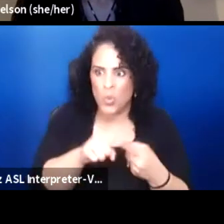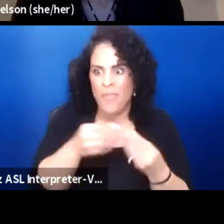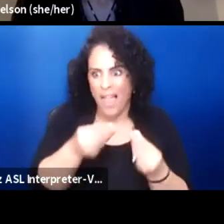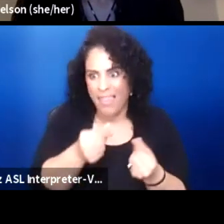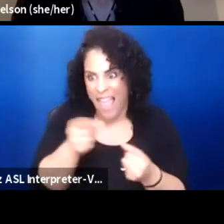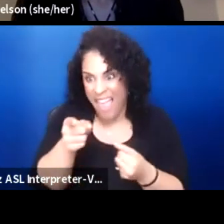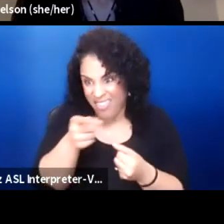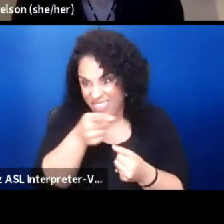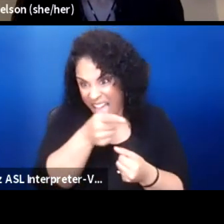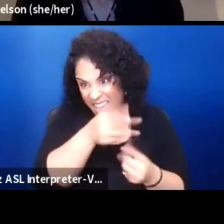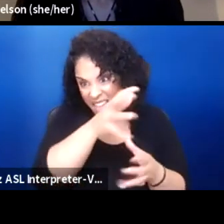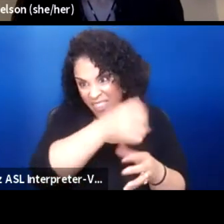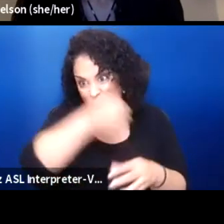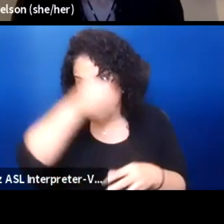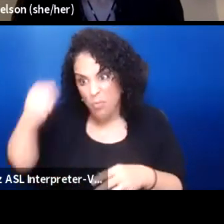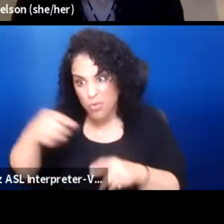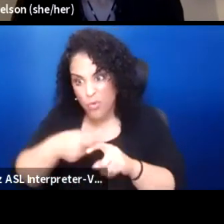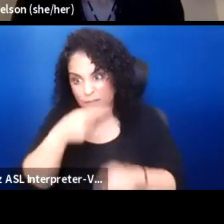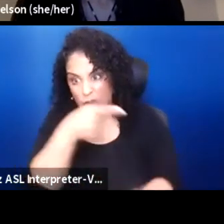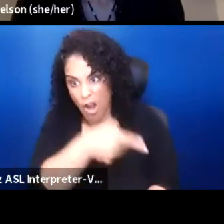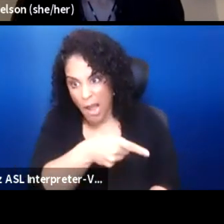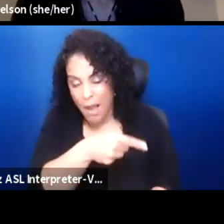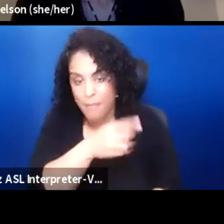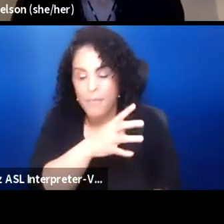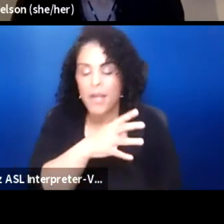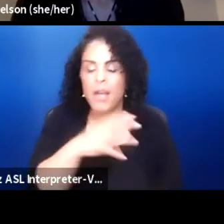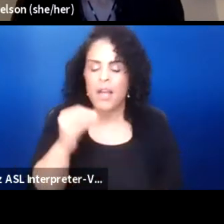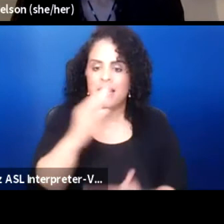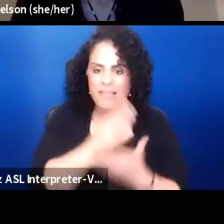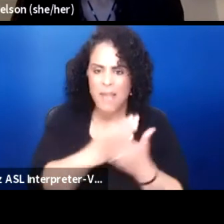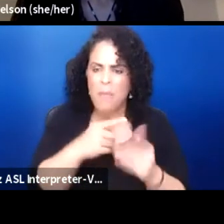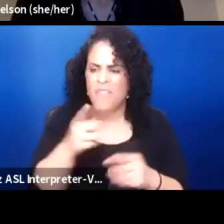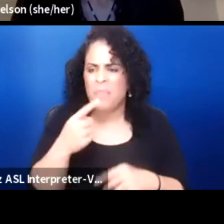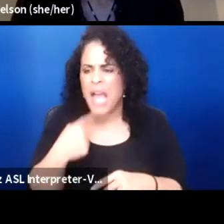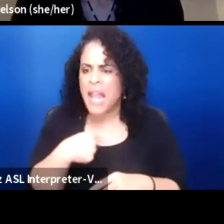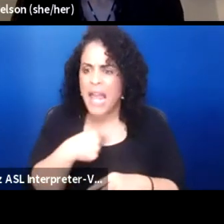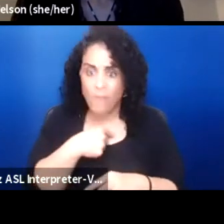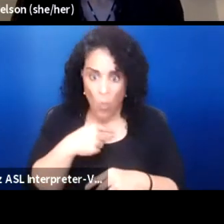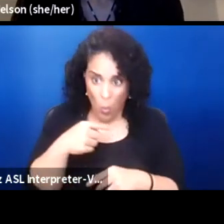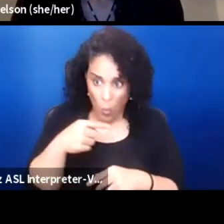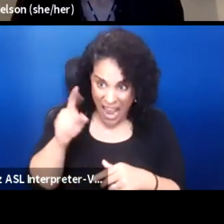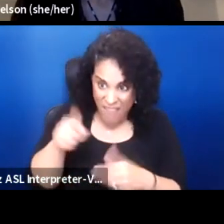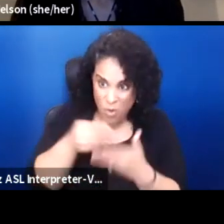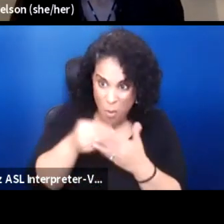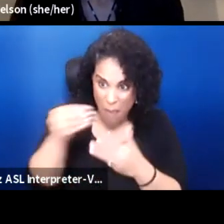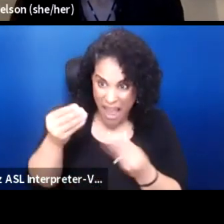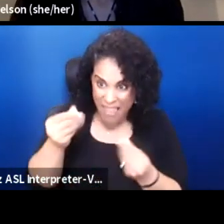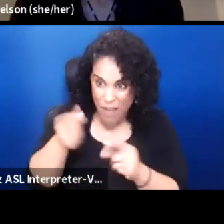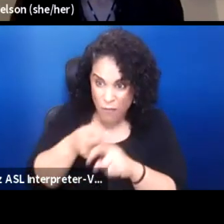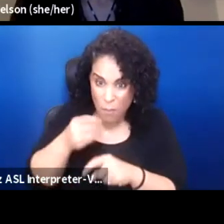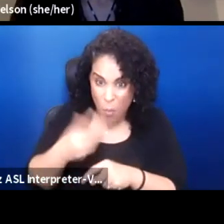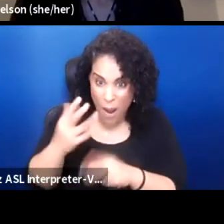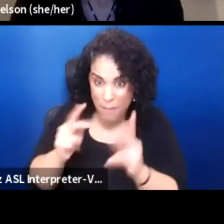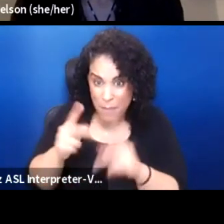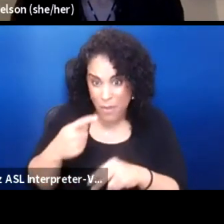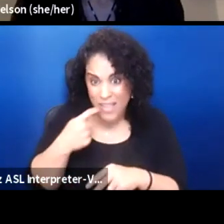And some of them said, well, if we have to buy land from these white people as that's what they say, we're gonna do it.